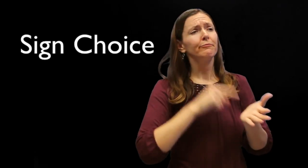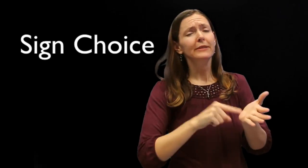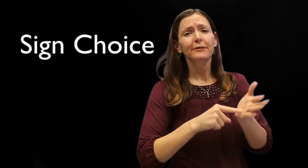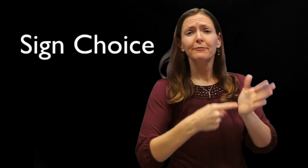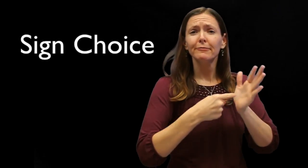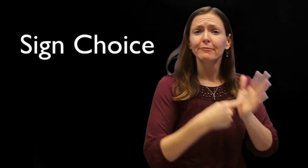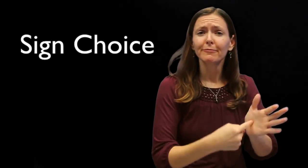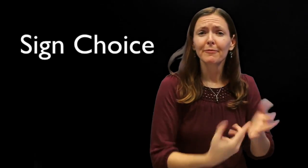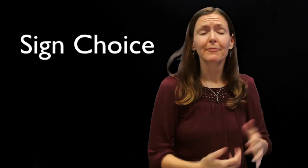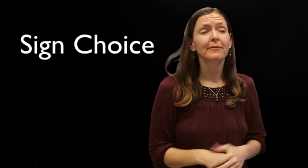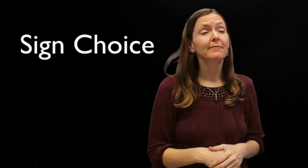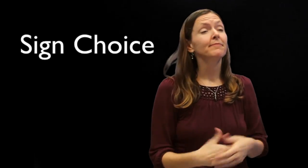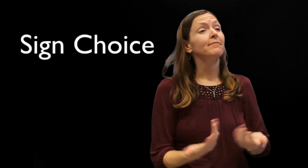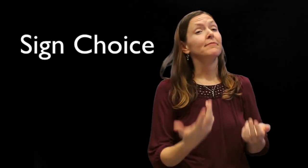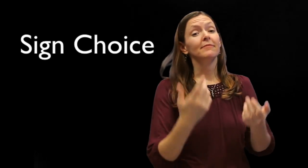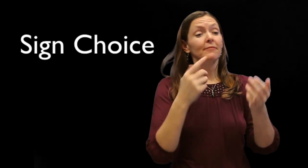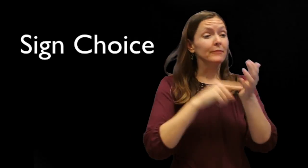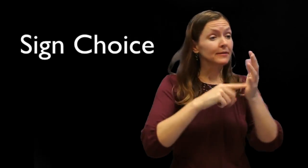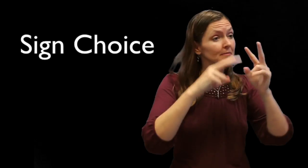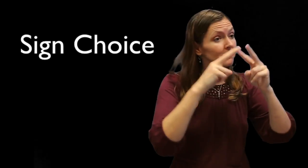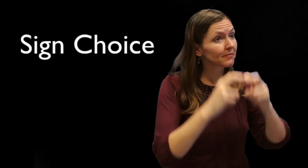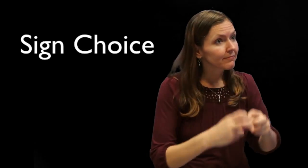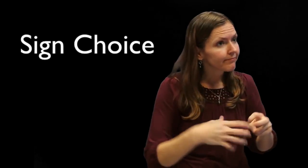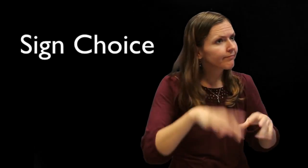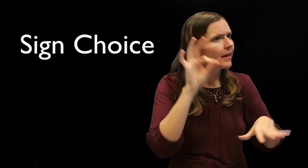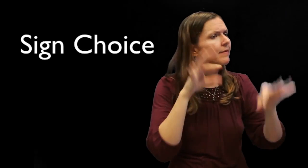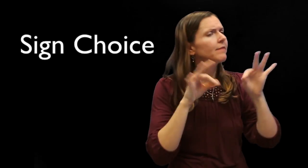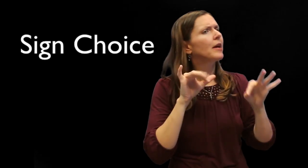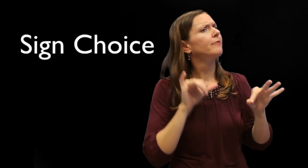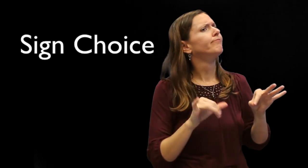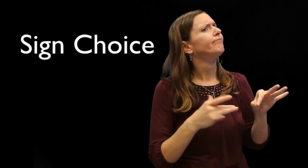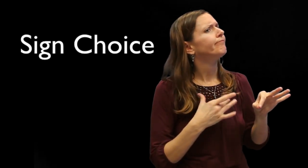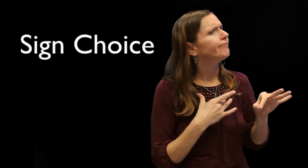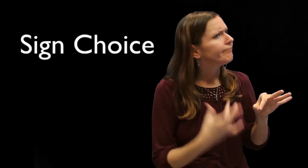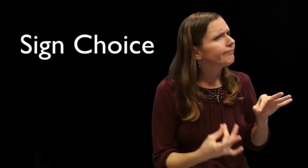"Research shows"... "An analysis of the research resulted in some interesting findings. What..."